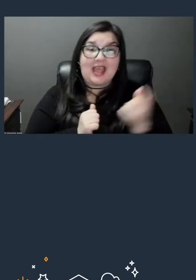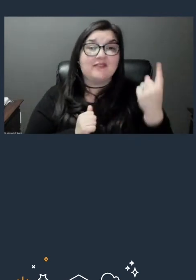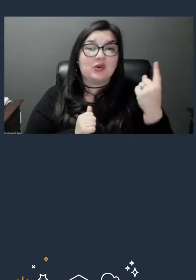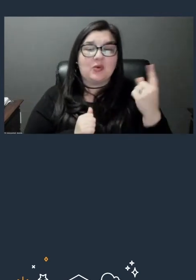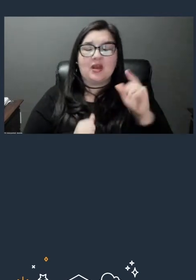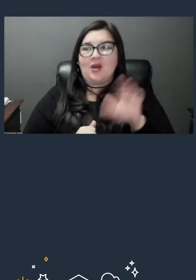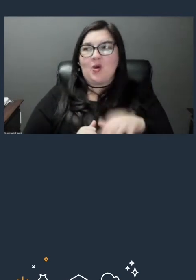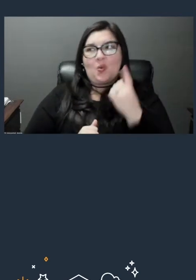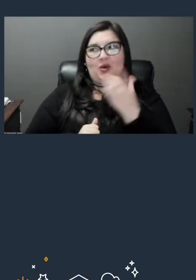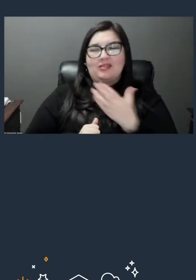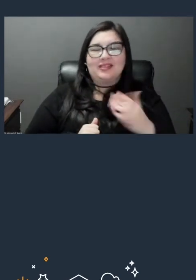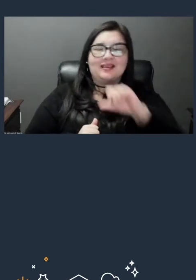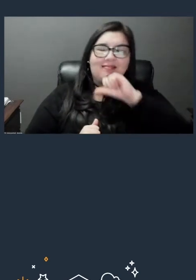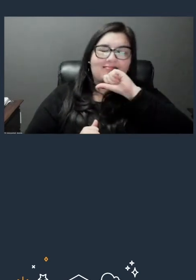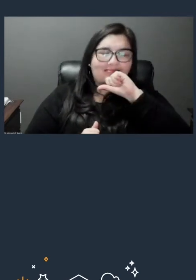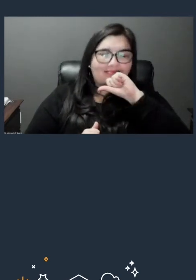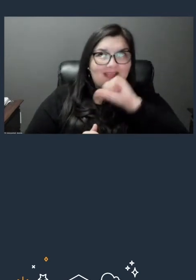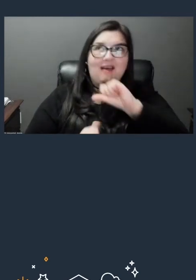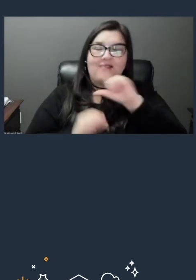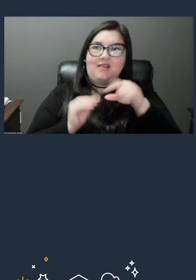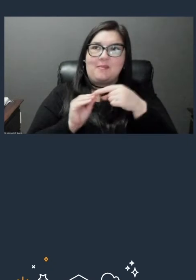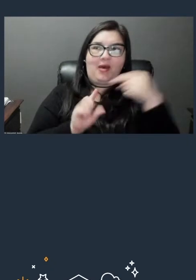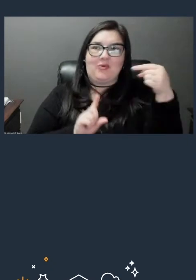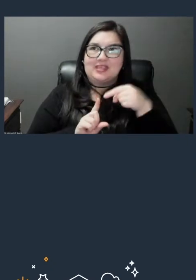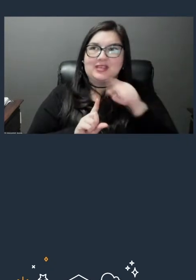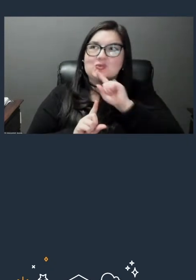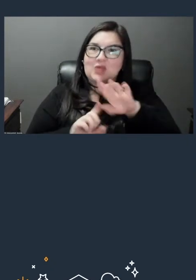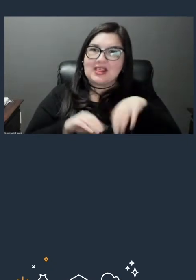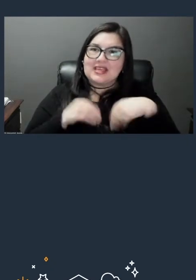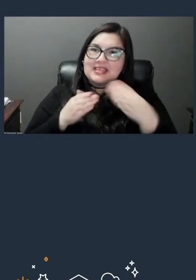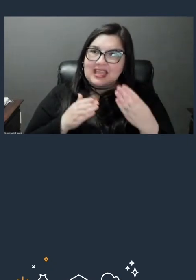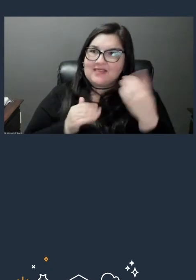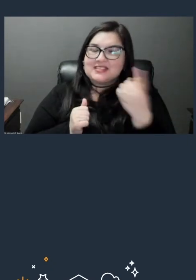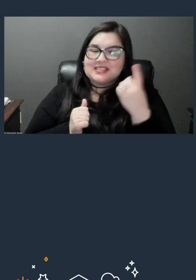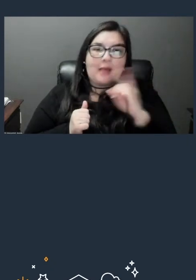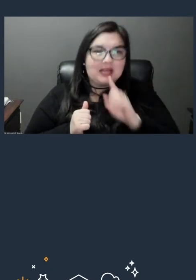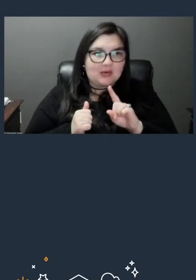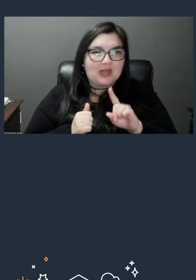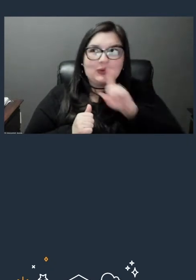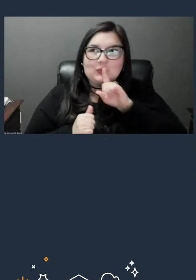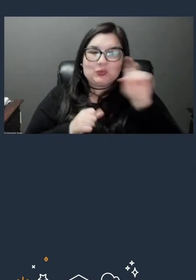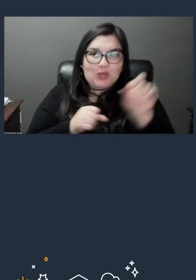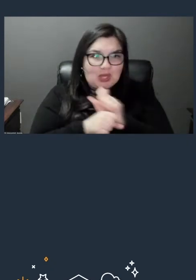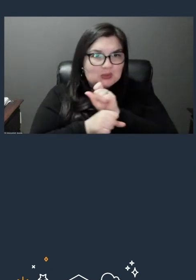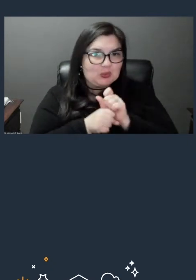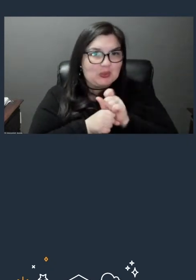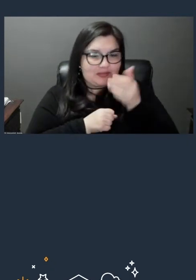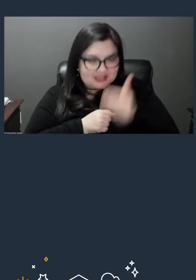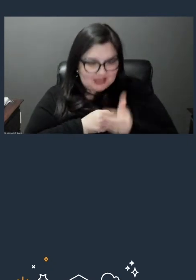is it actually gives someone concrete steps to take when, you know, when you're learning a new technology,